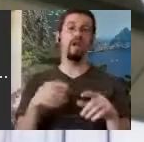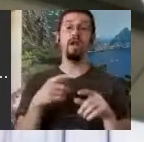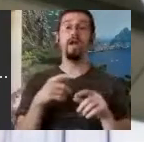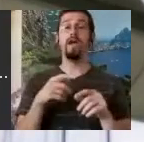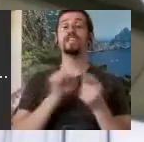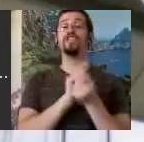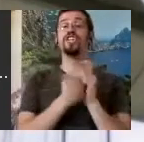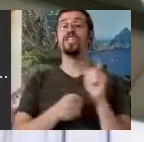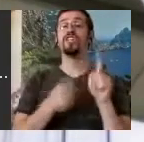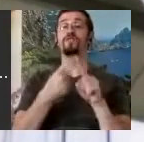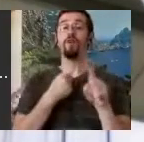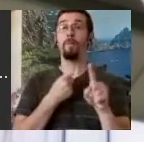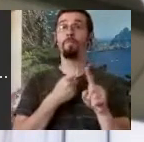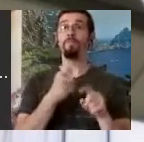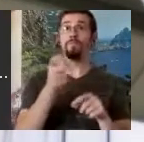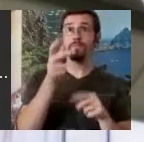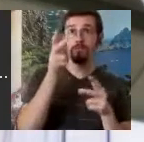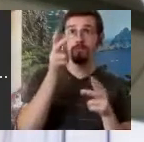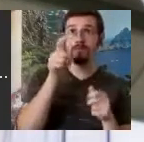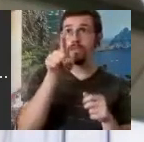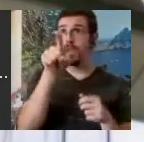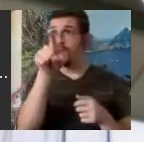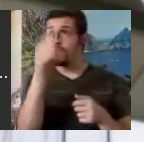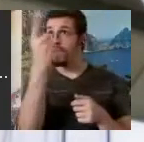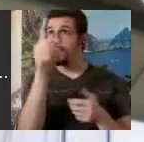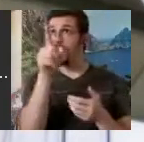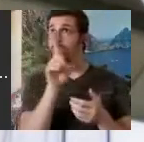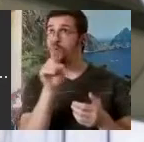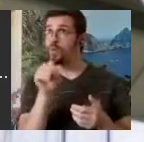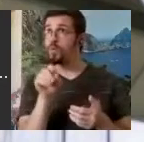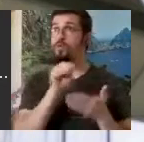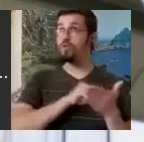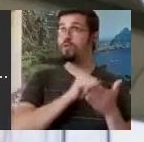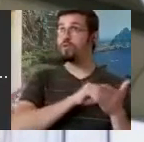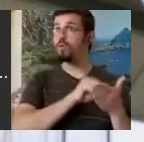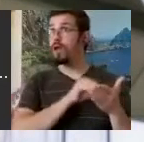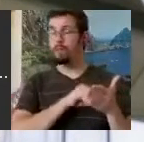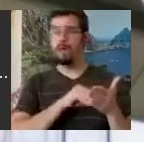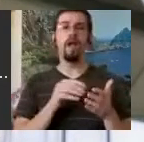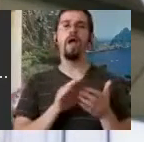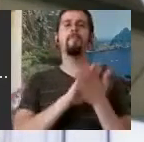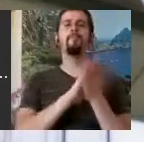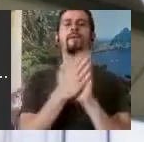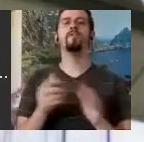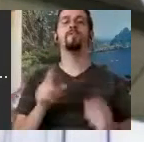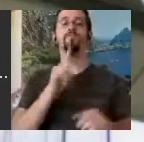else is doing into a real writing system from your heart... the way you feel it ... the